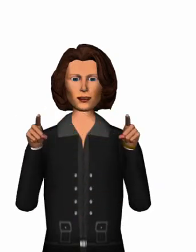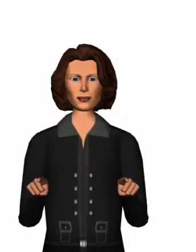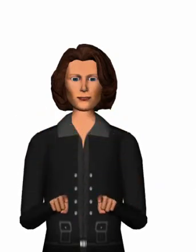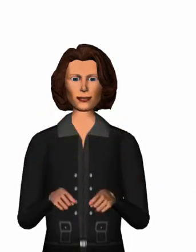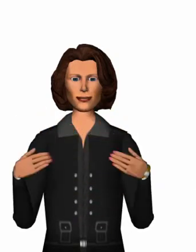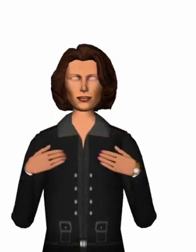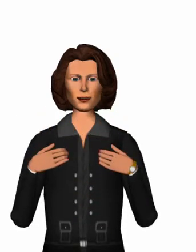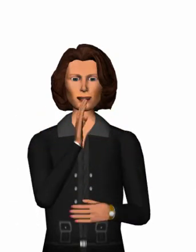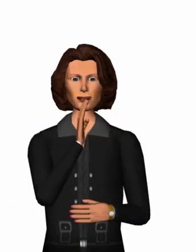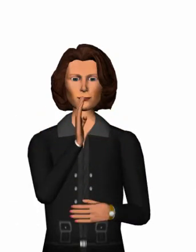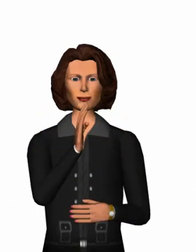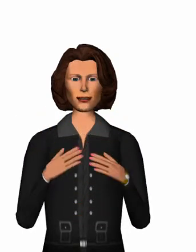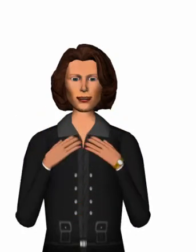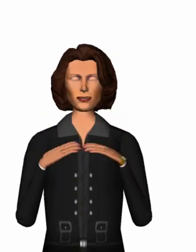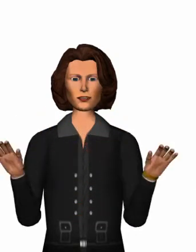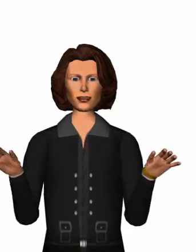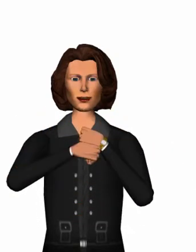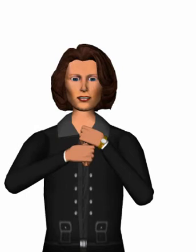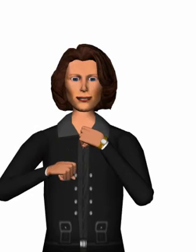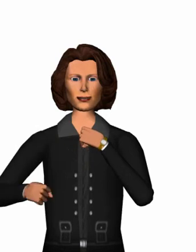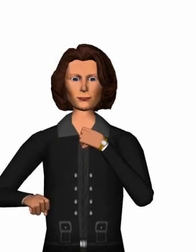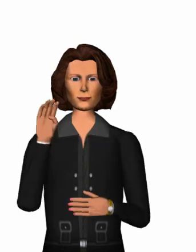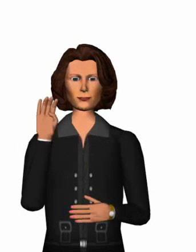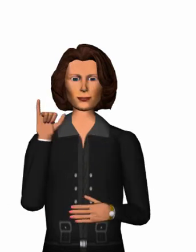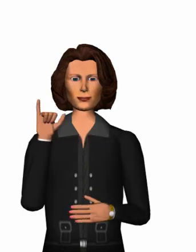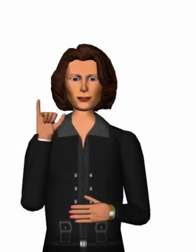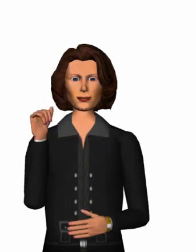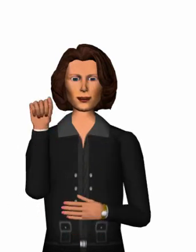the existing panel has been extended by a “language settings” tab